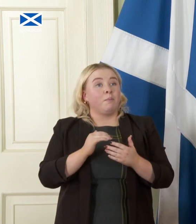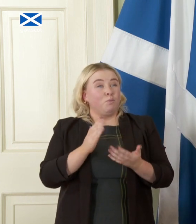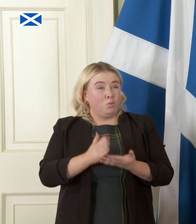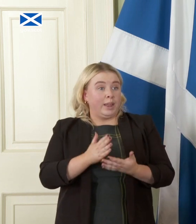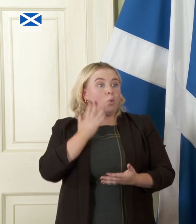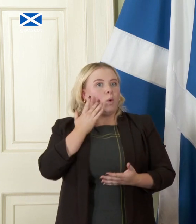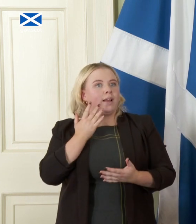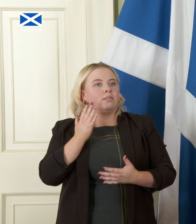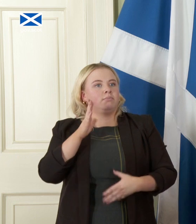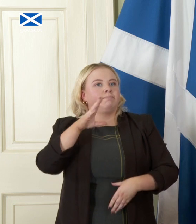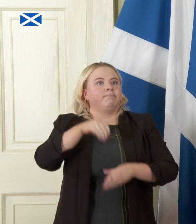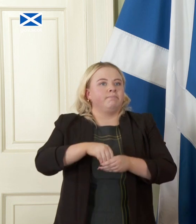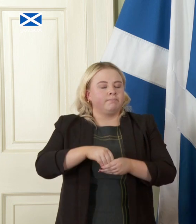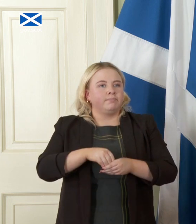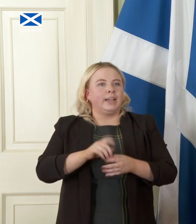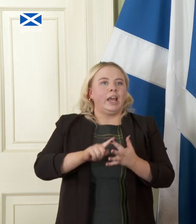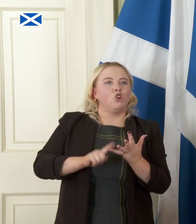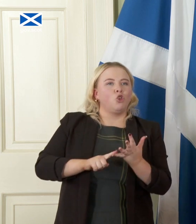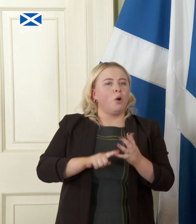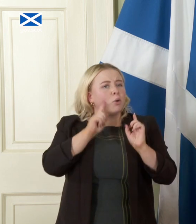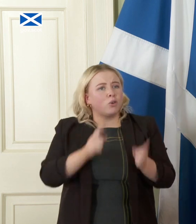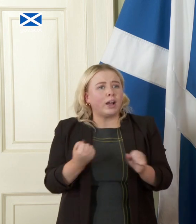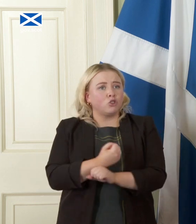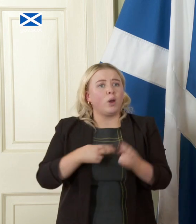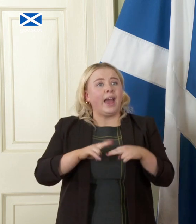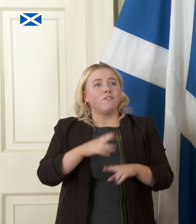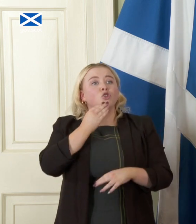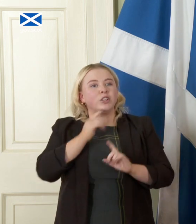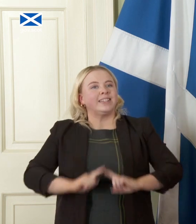but you can't do that while you're using the currency of a non-member state that's well